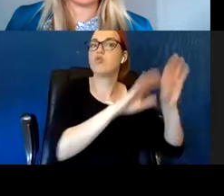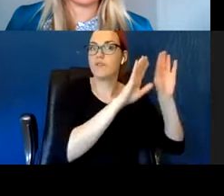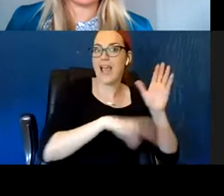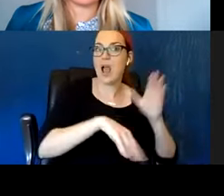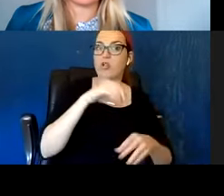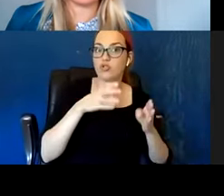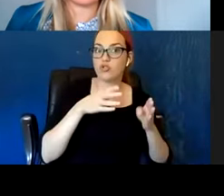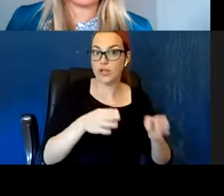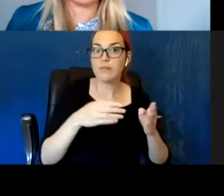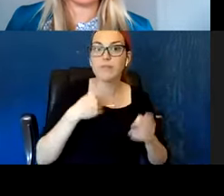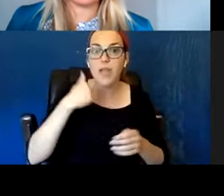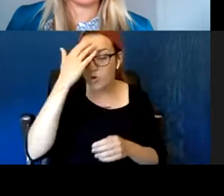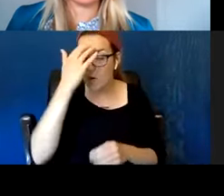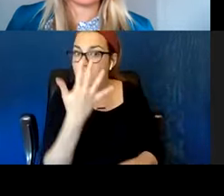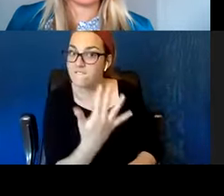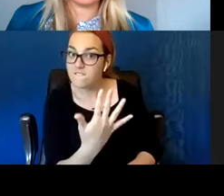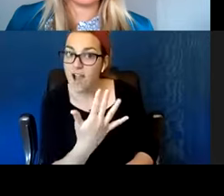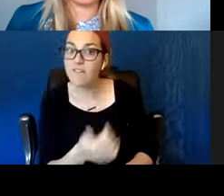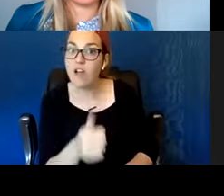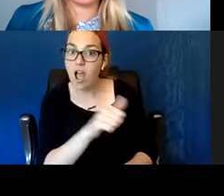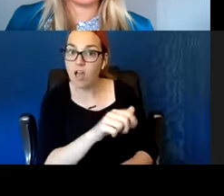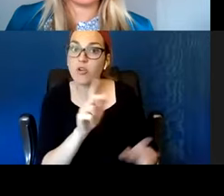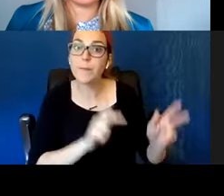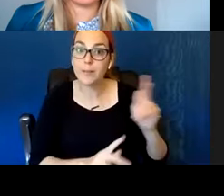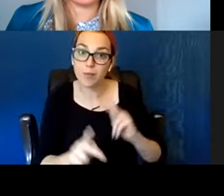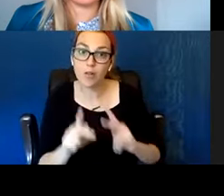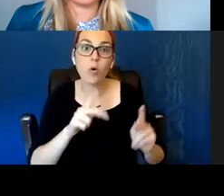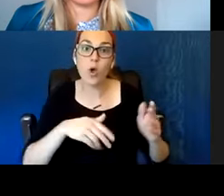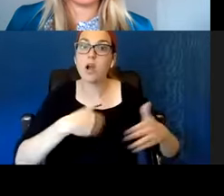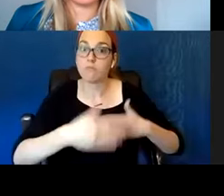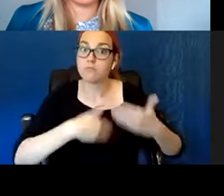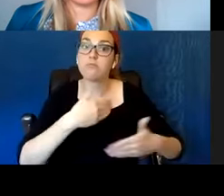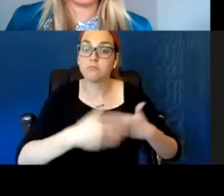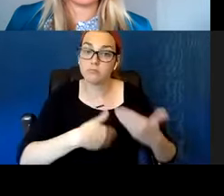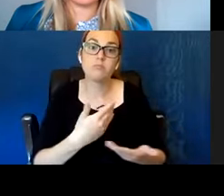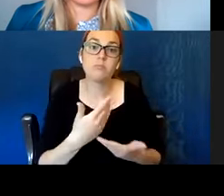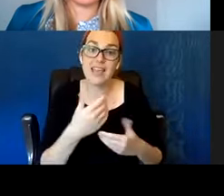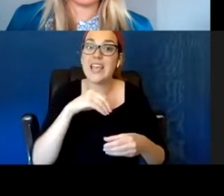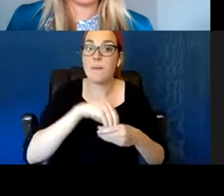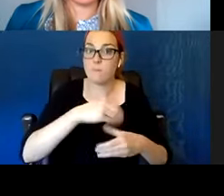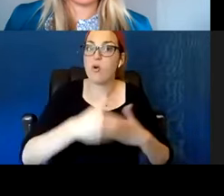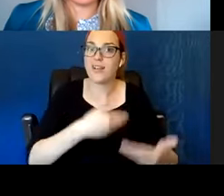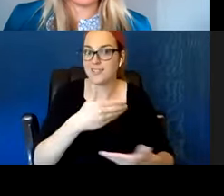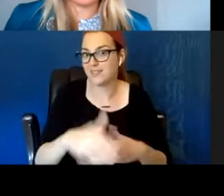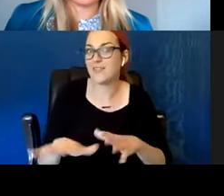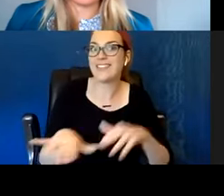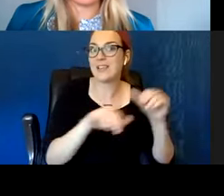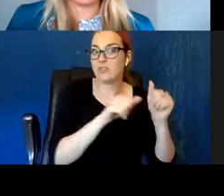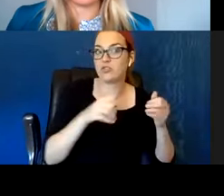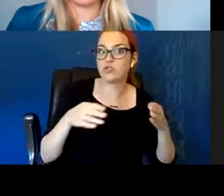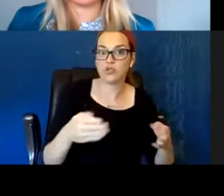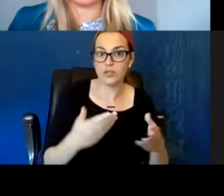who are making the thing. So that is like 10%. I don't think it's ever been equal.